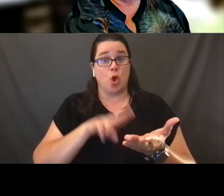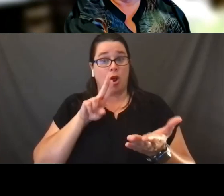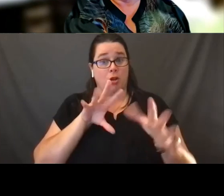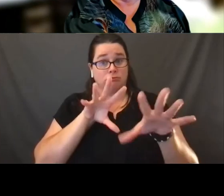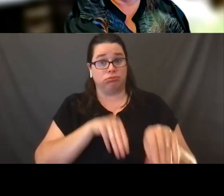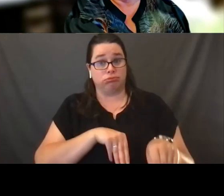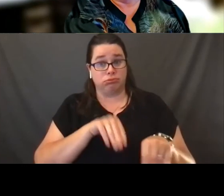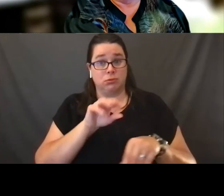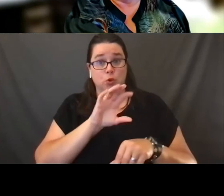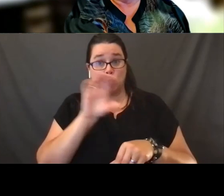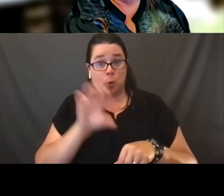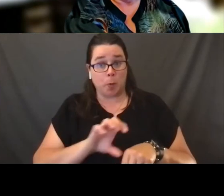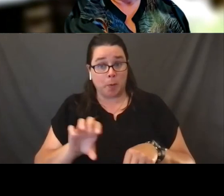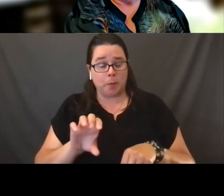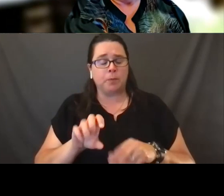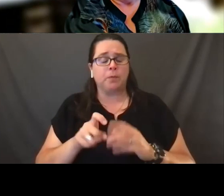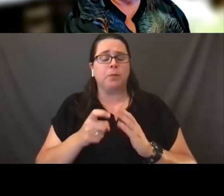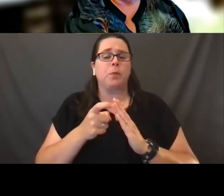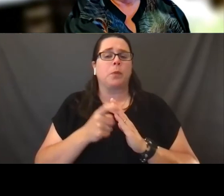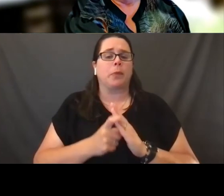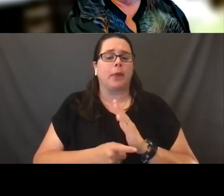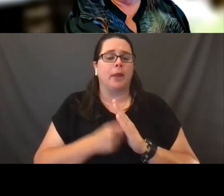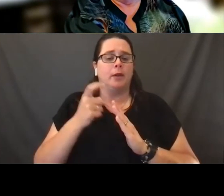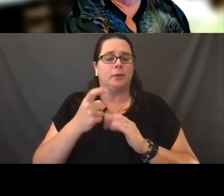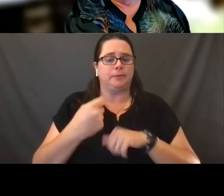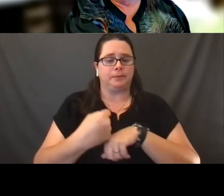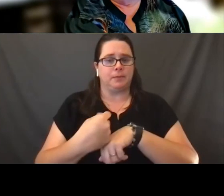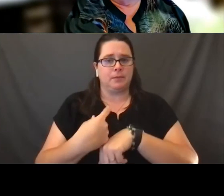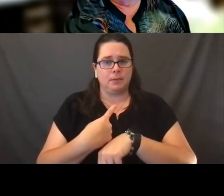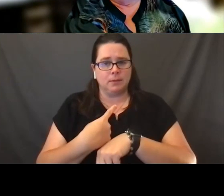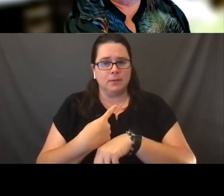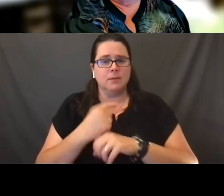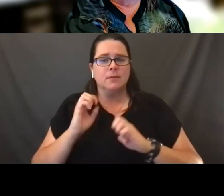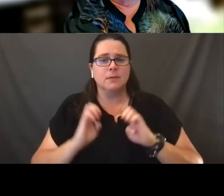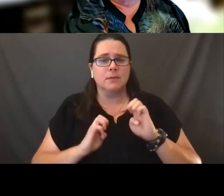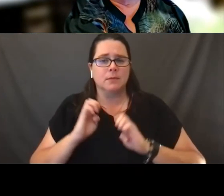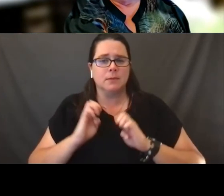you will automatically get an evaluation form